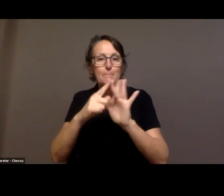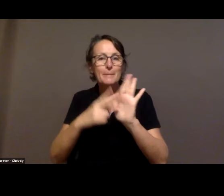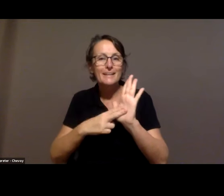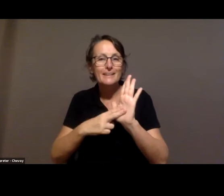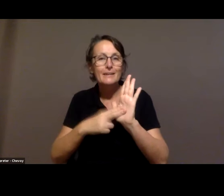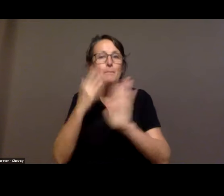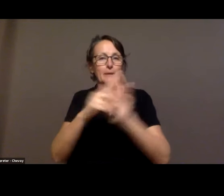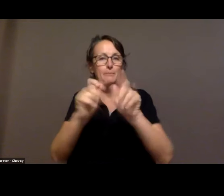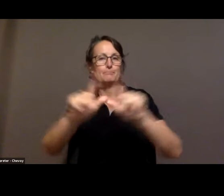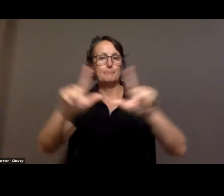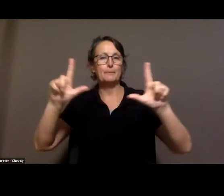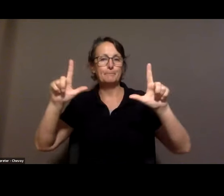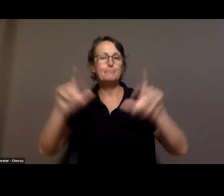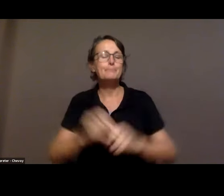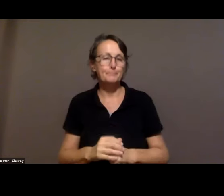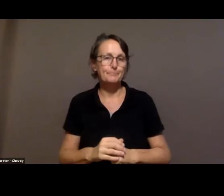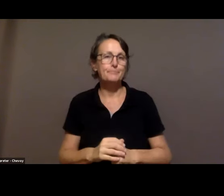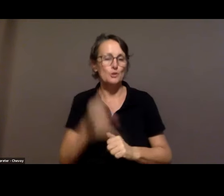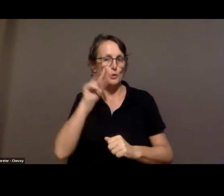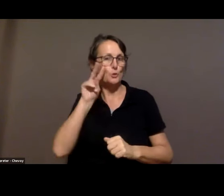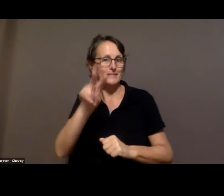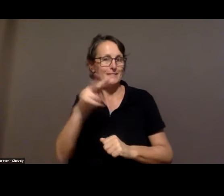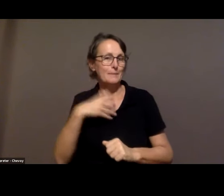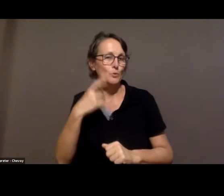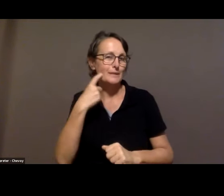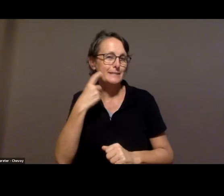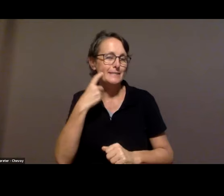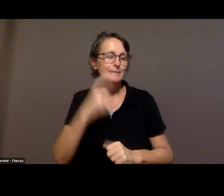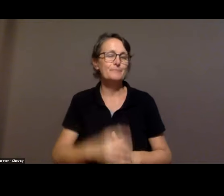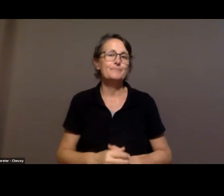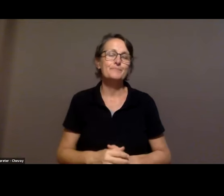That will make it larger for you on the screen. There are two Auslan